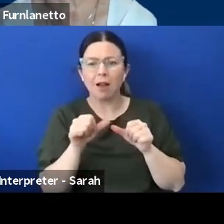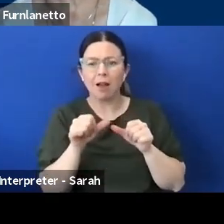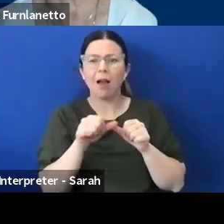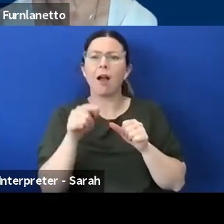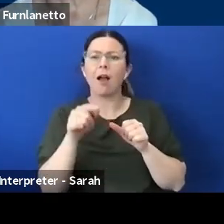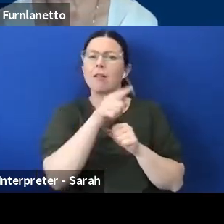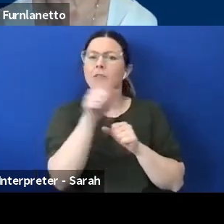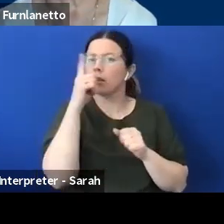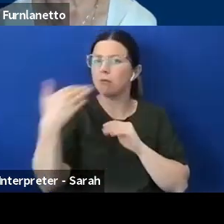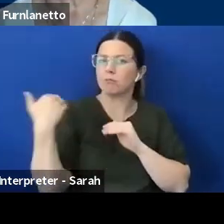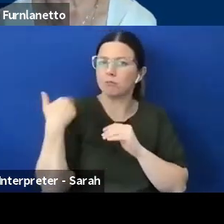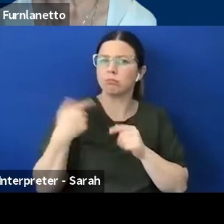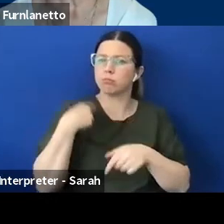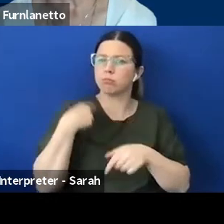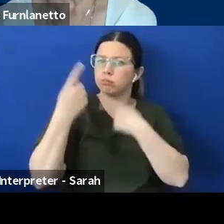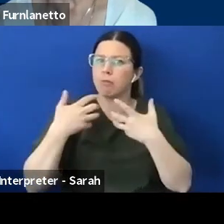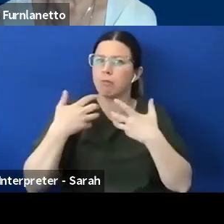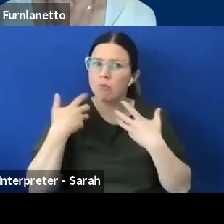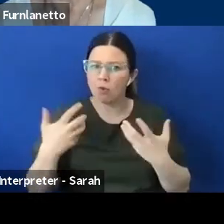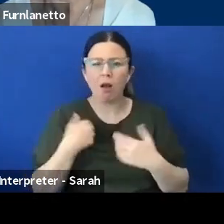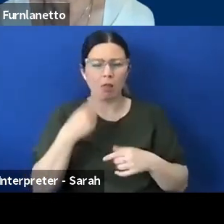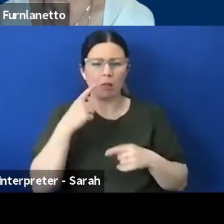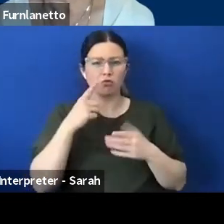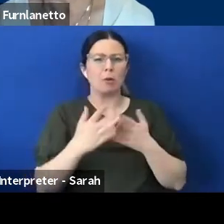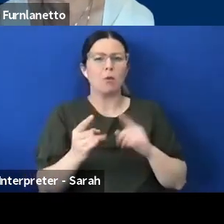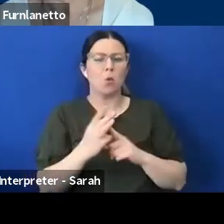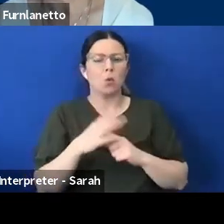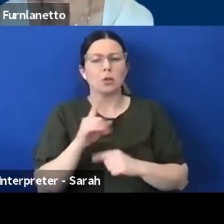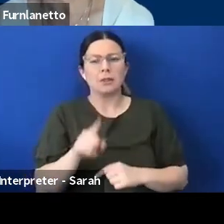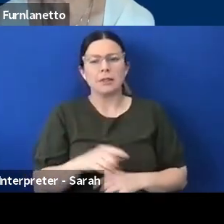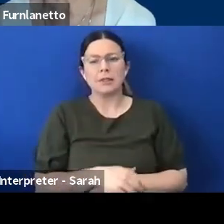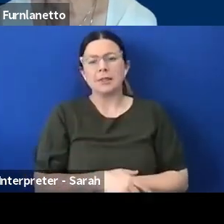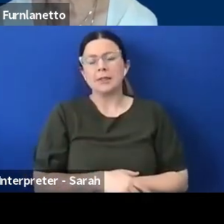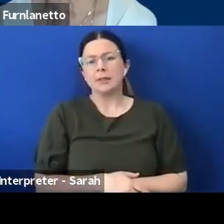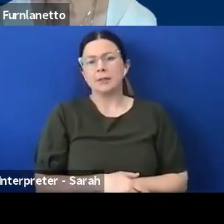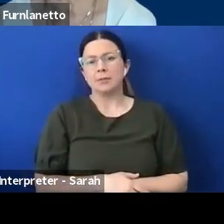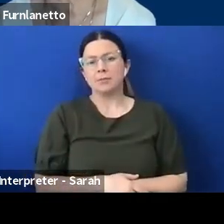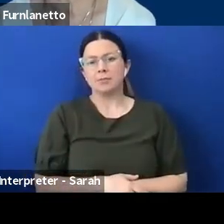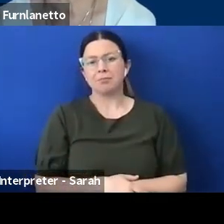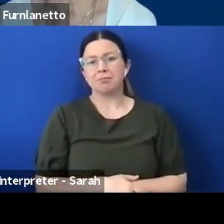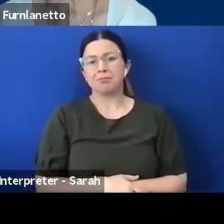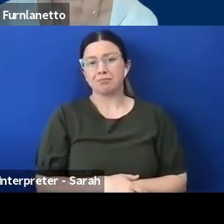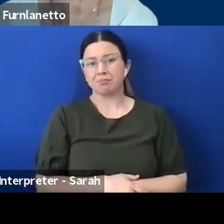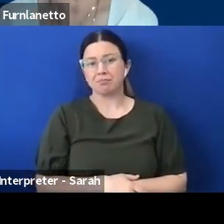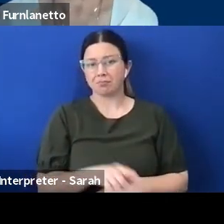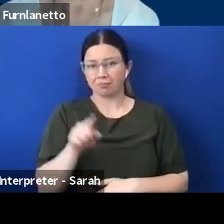think that, that's really important we've covered most of the questions through sort of through